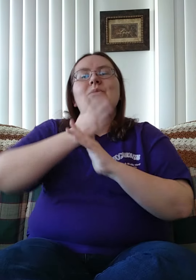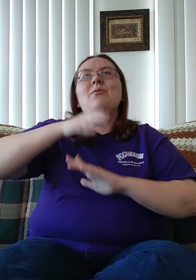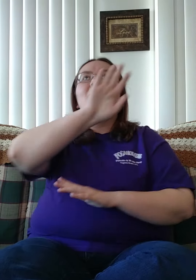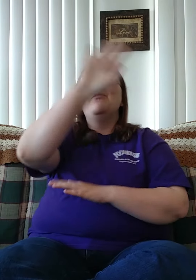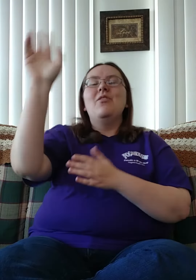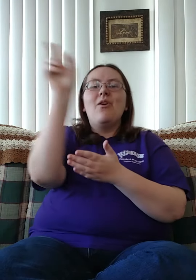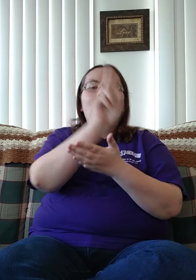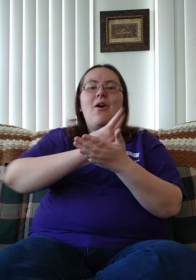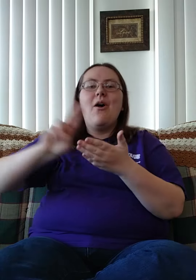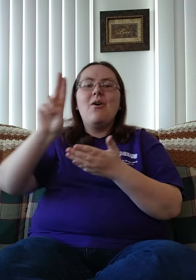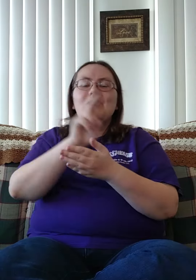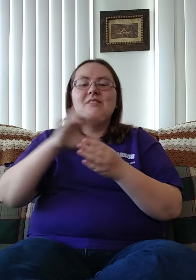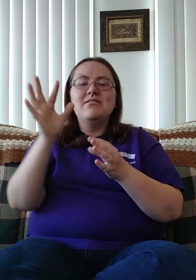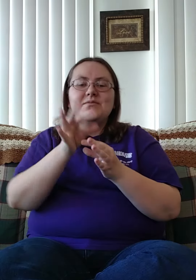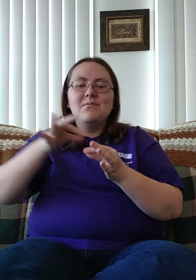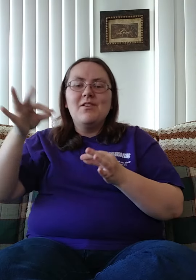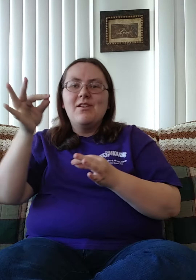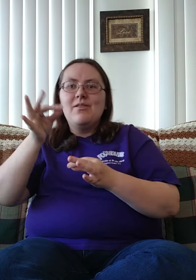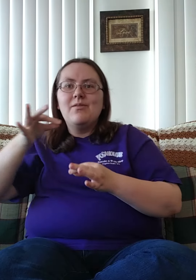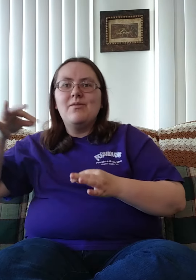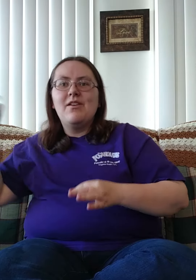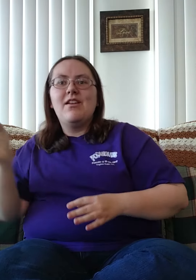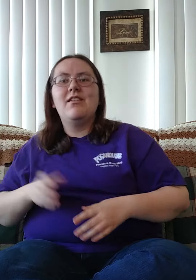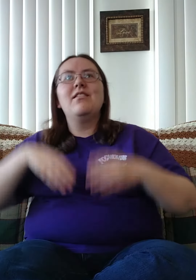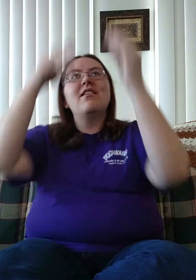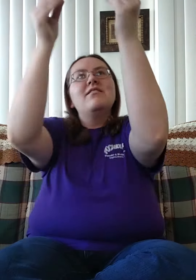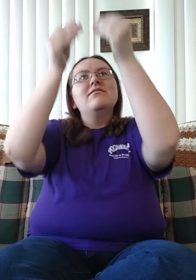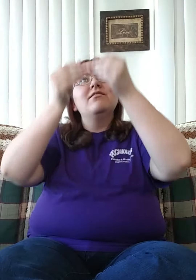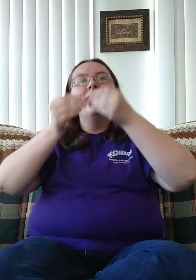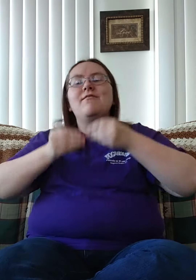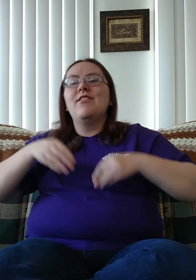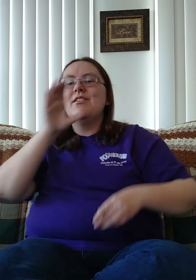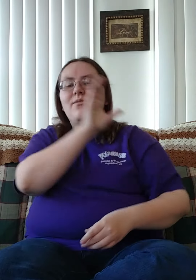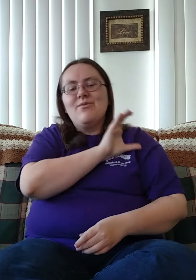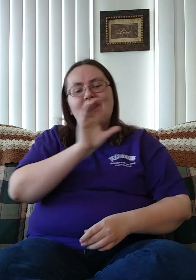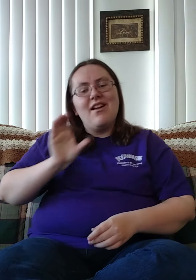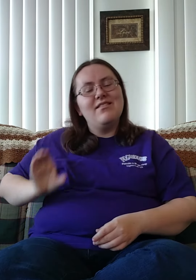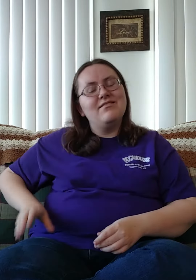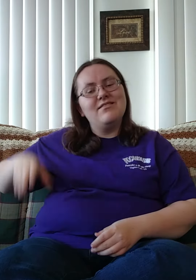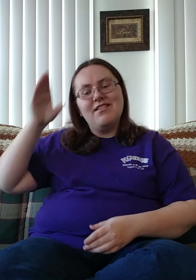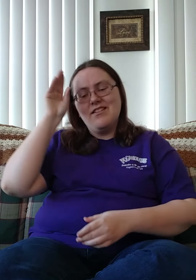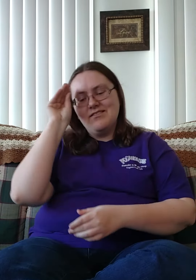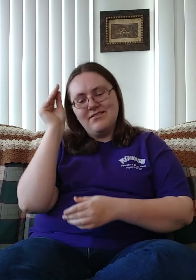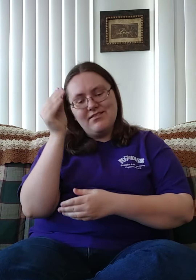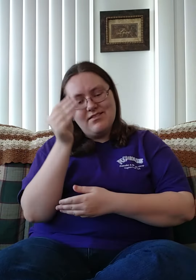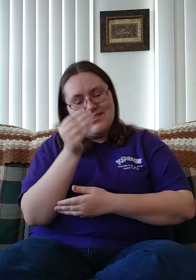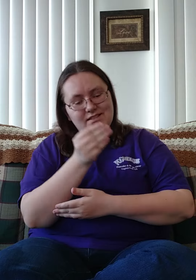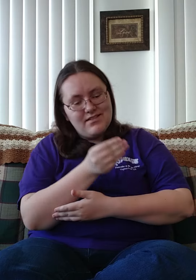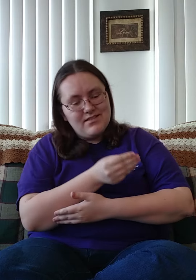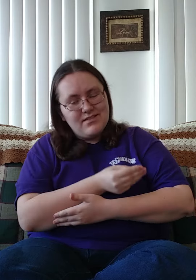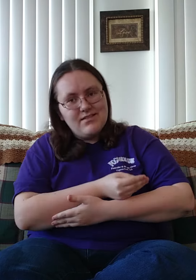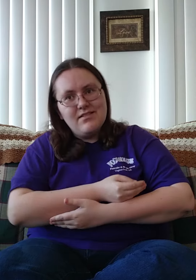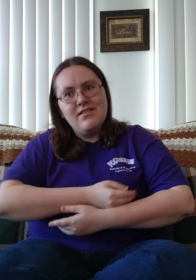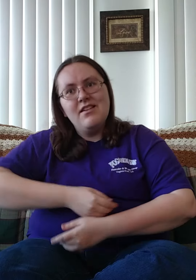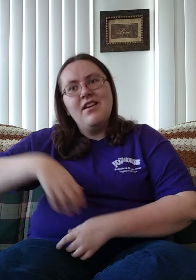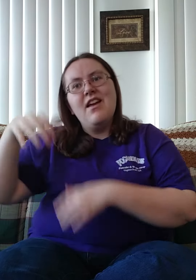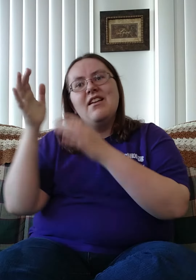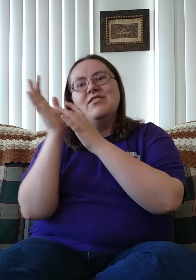Through Your Holy Spirit Conceiving Christ the Son